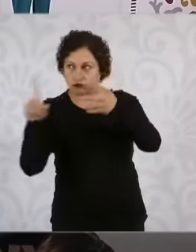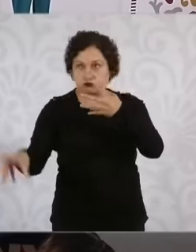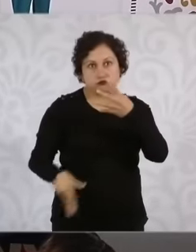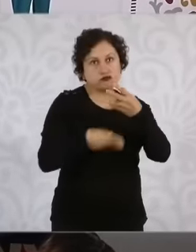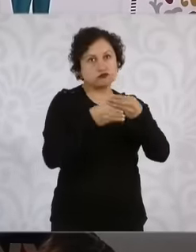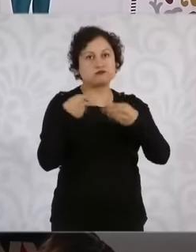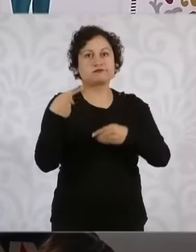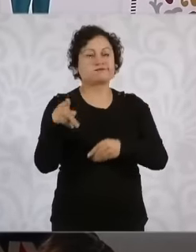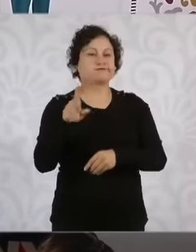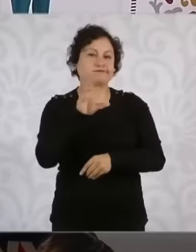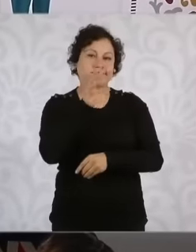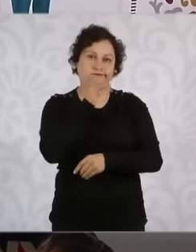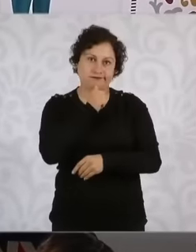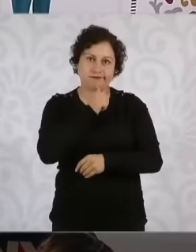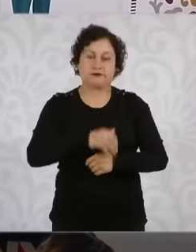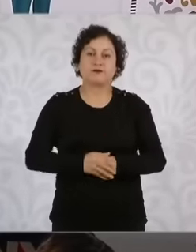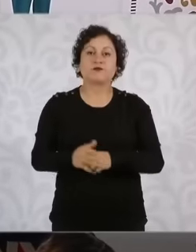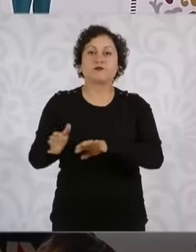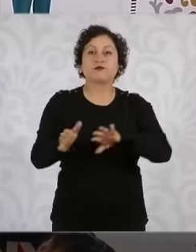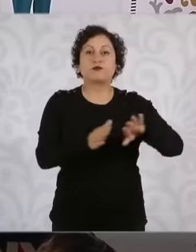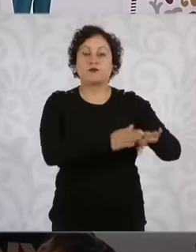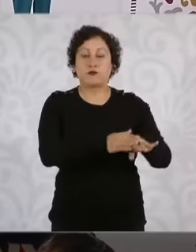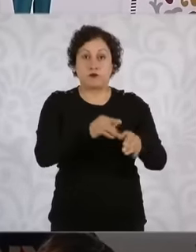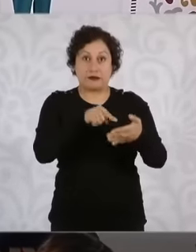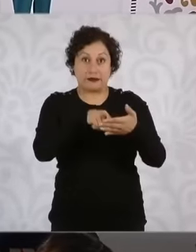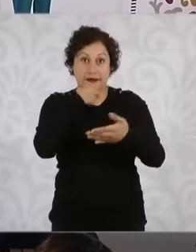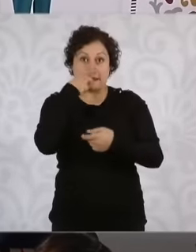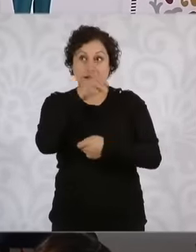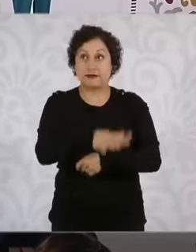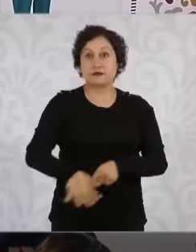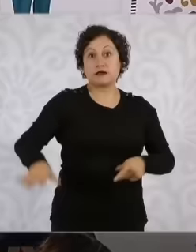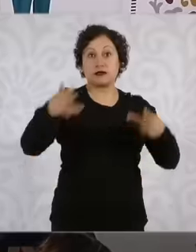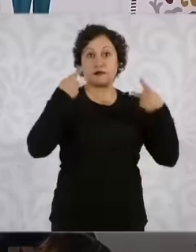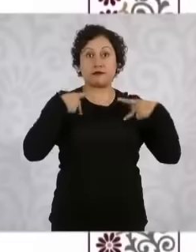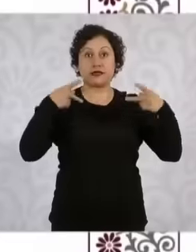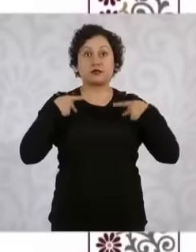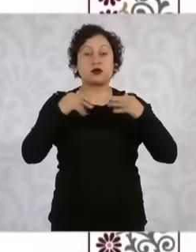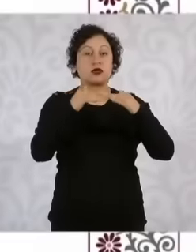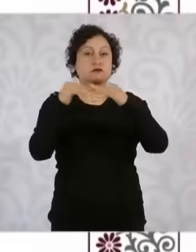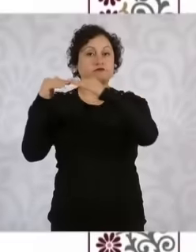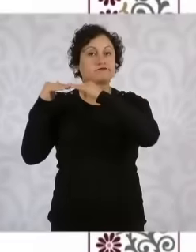Citizens have the right to participate on equal terms. The processes